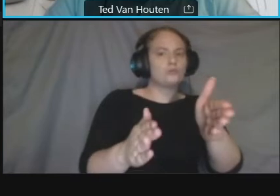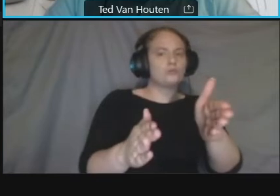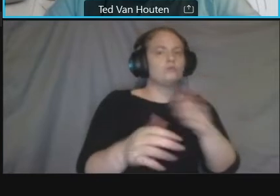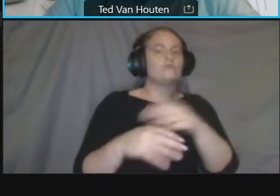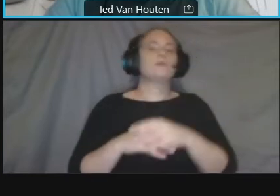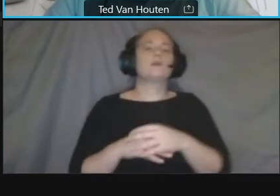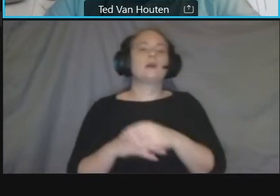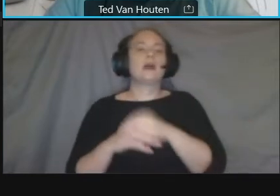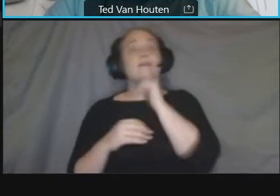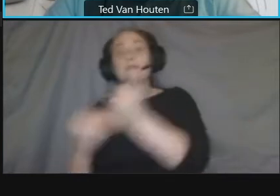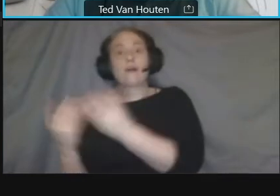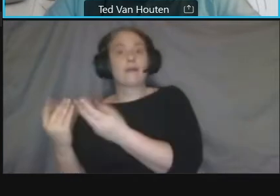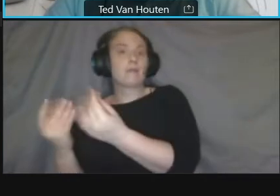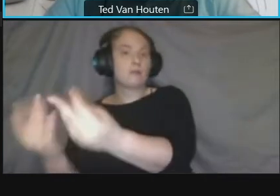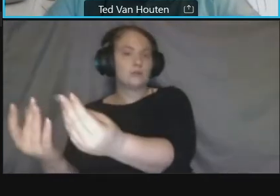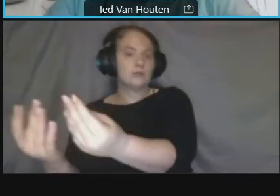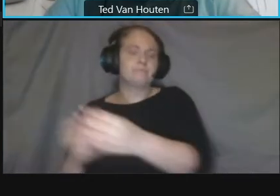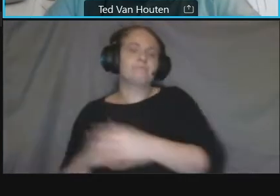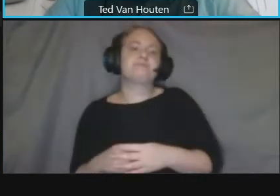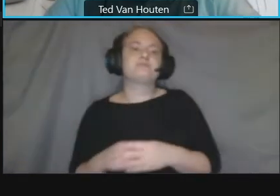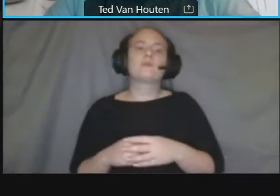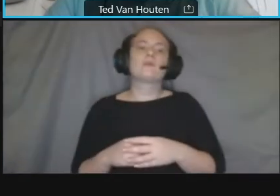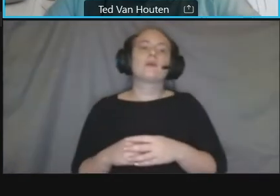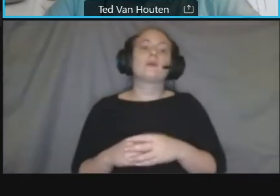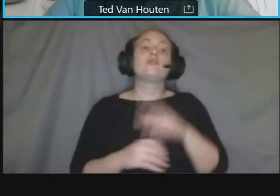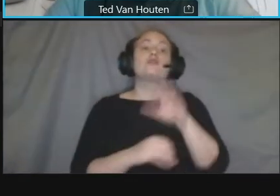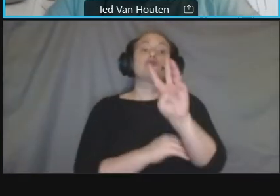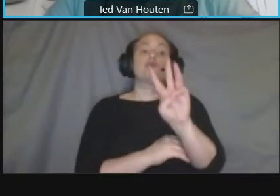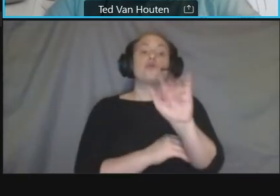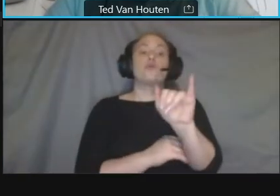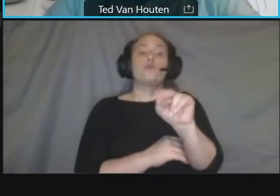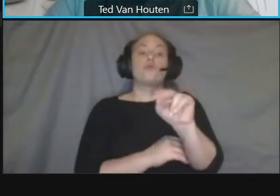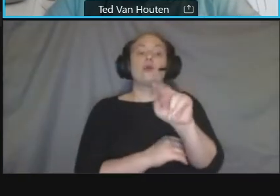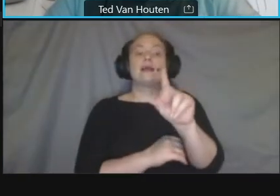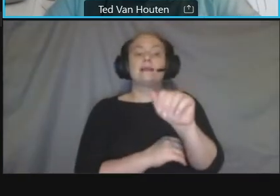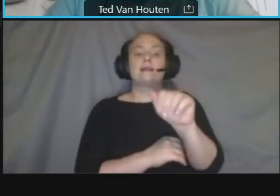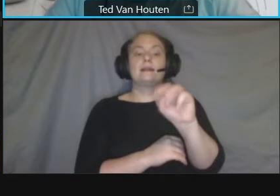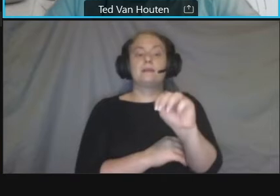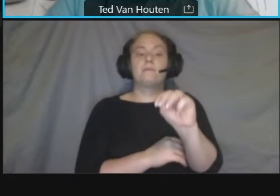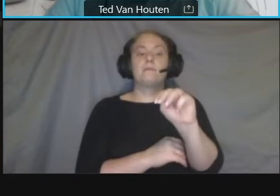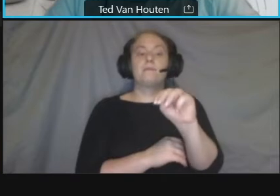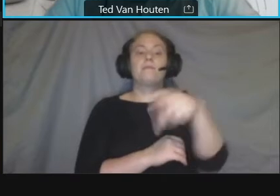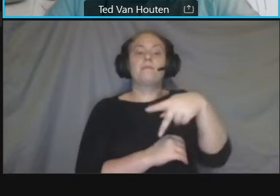looking at both sides of that um and then vanessa street for van ness street we are looking at the